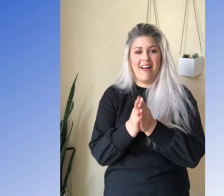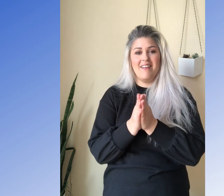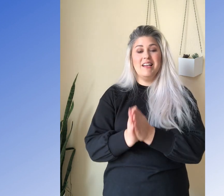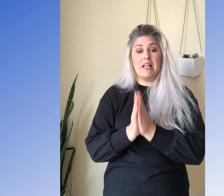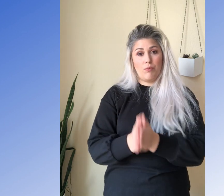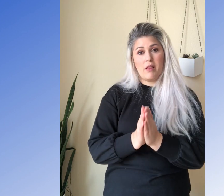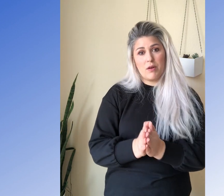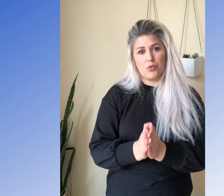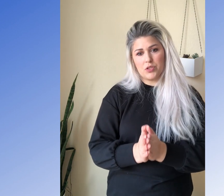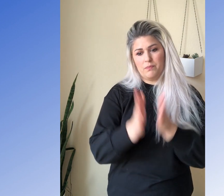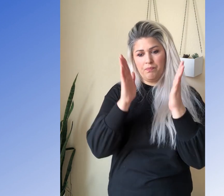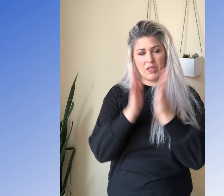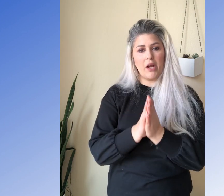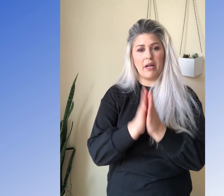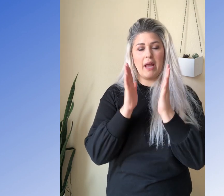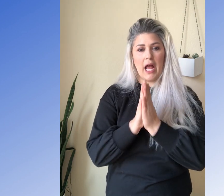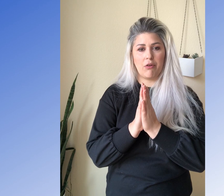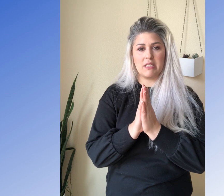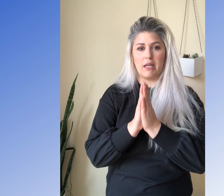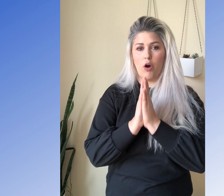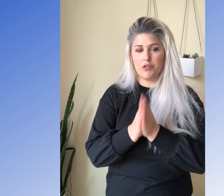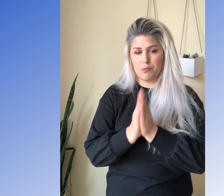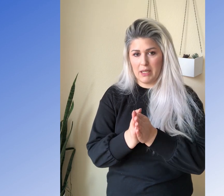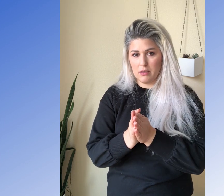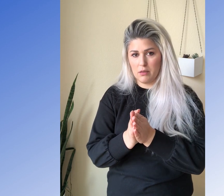All right. That's one of the big rules. Clarity, accuracy over speed.